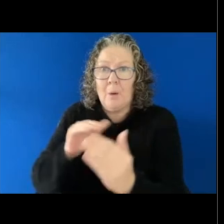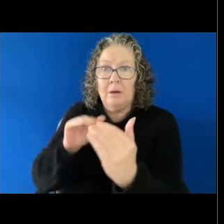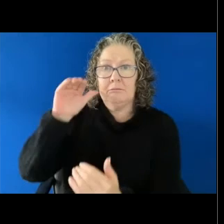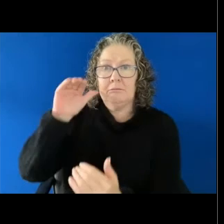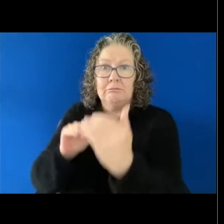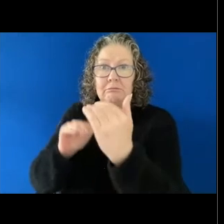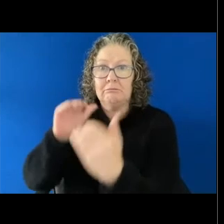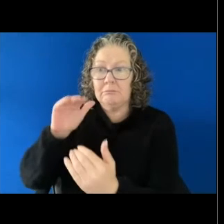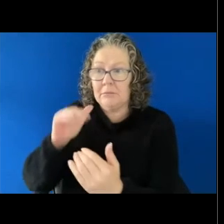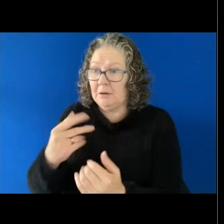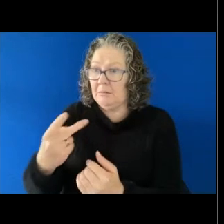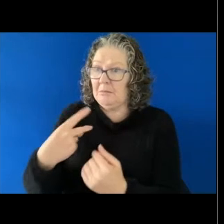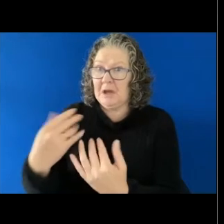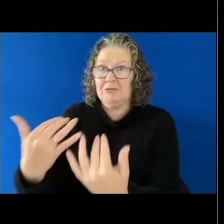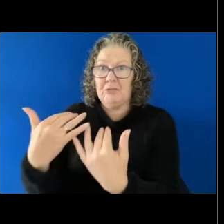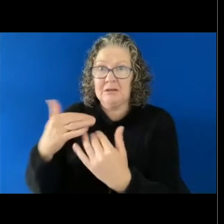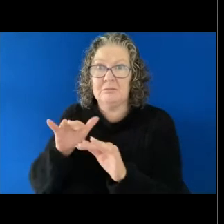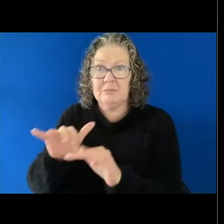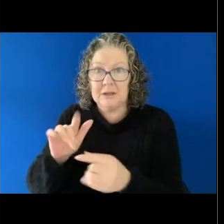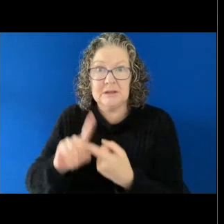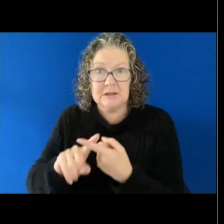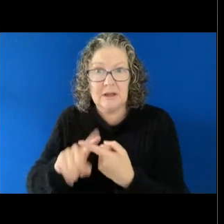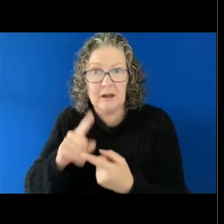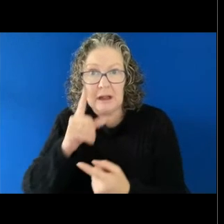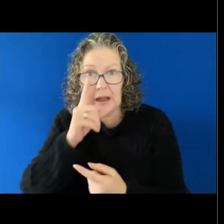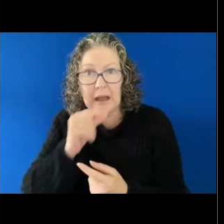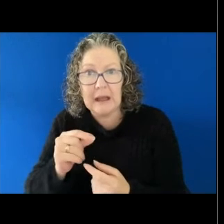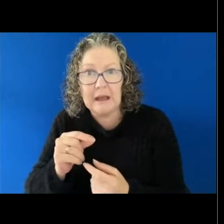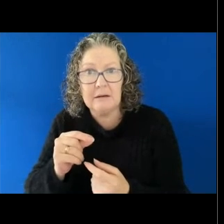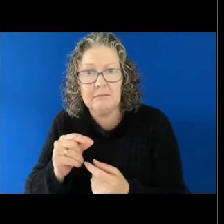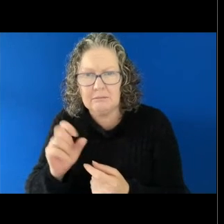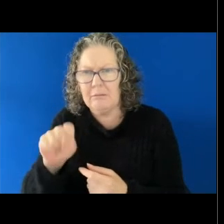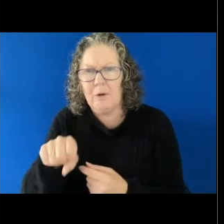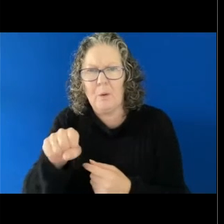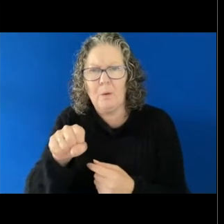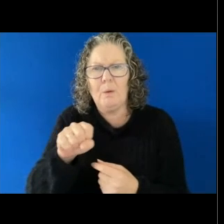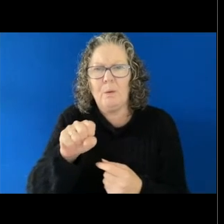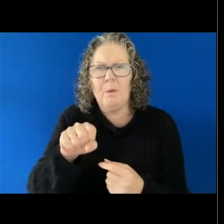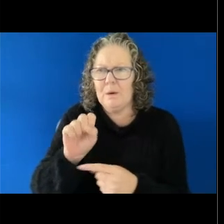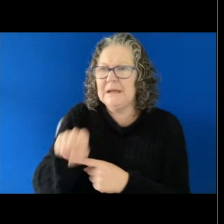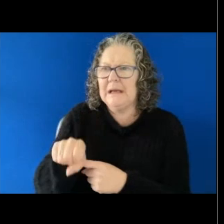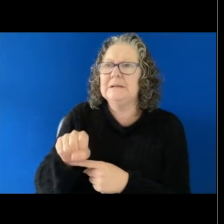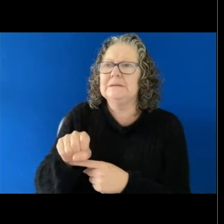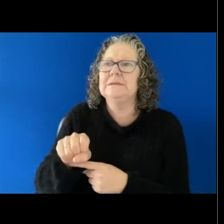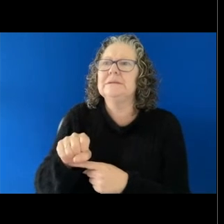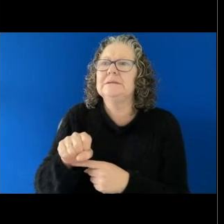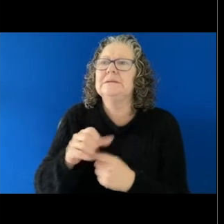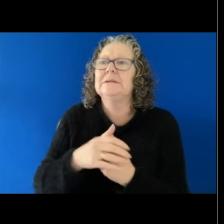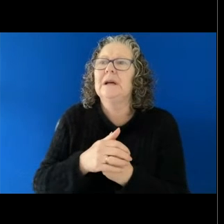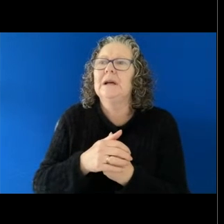Certainly, yes, it can be. Yeah. So that's one of the circumstances that's relevant